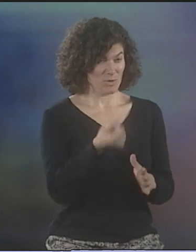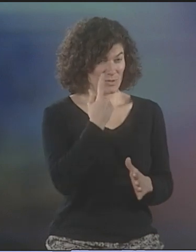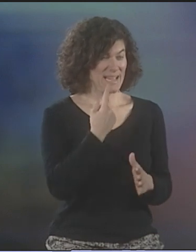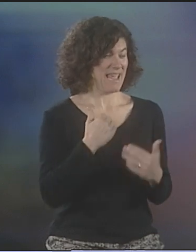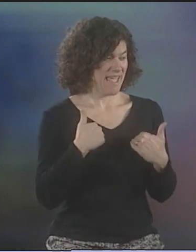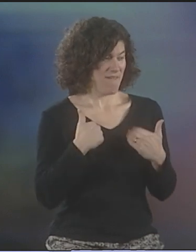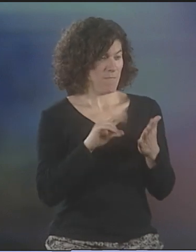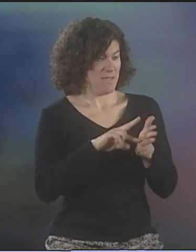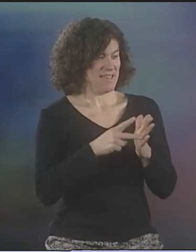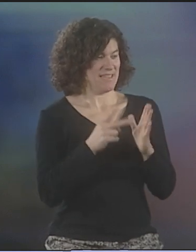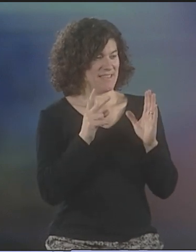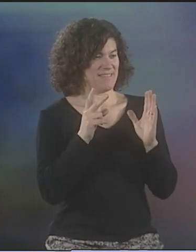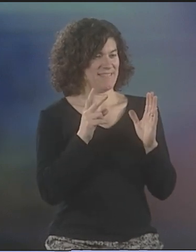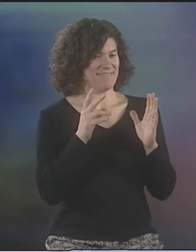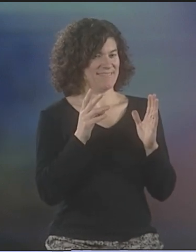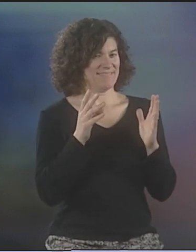SOMETHING THAT INSPIRES US.